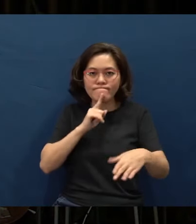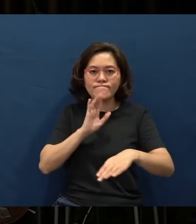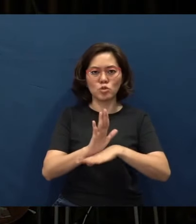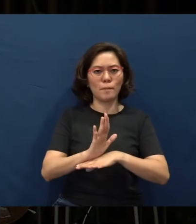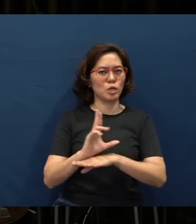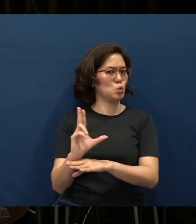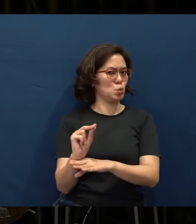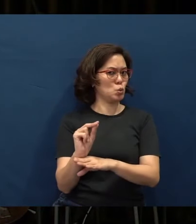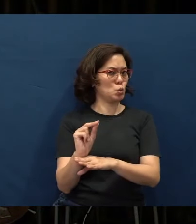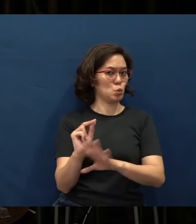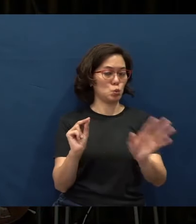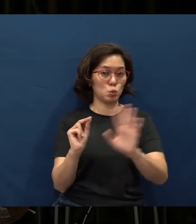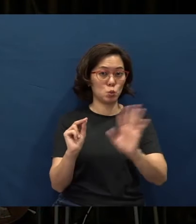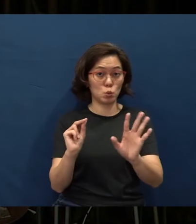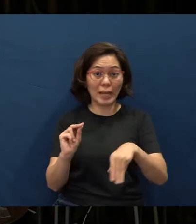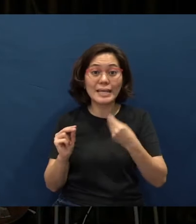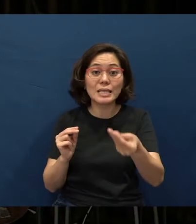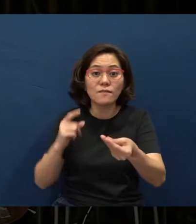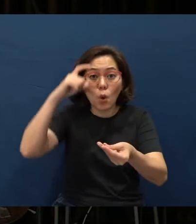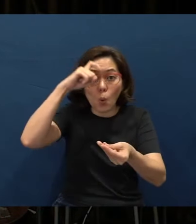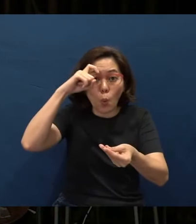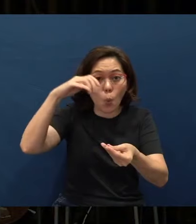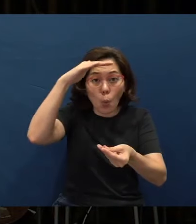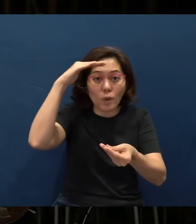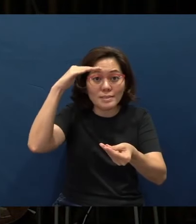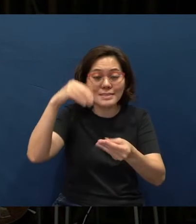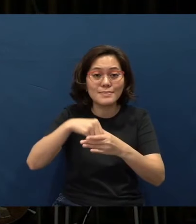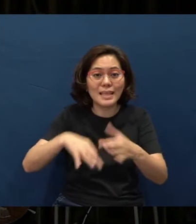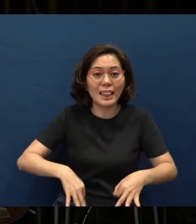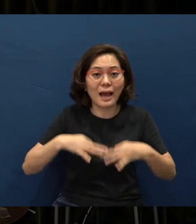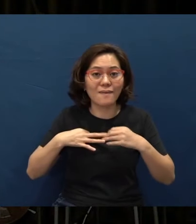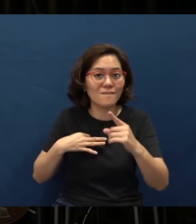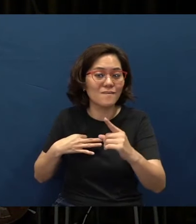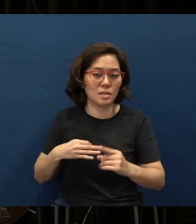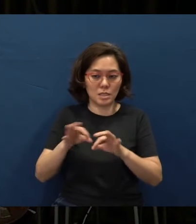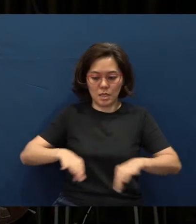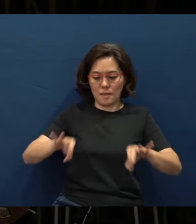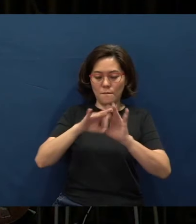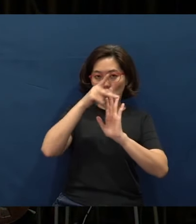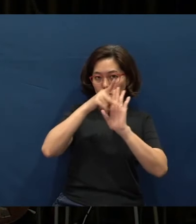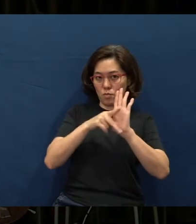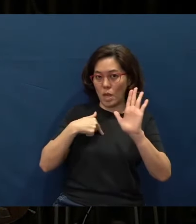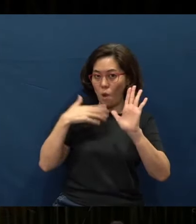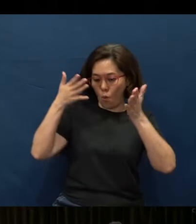It’s supposed to give you wisdom in life. And so this is a very important principle I want to leave with you.